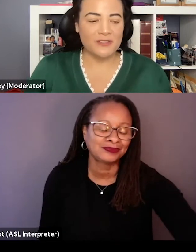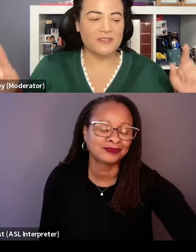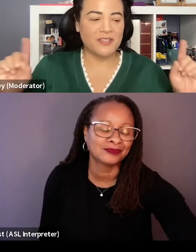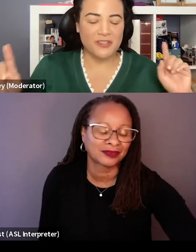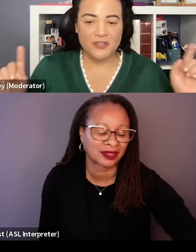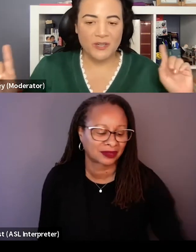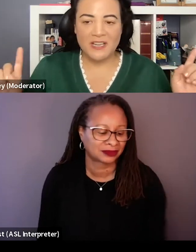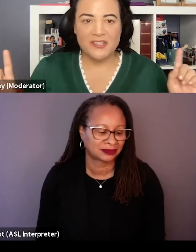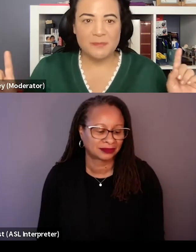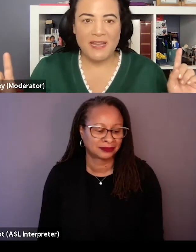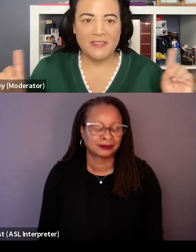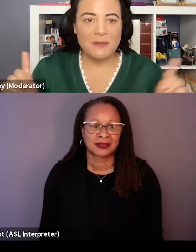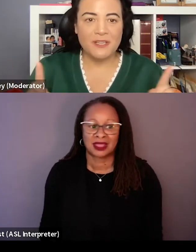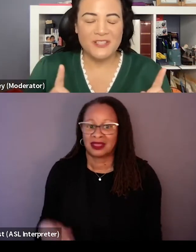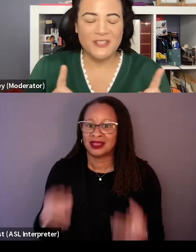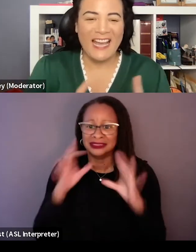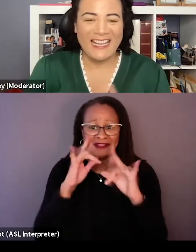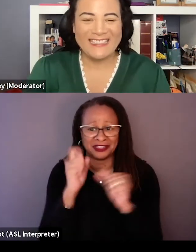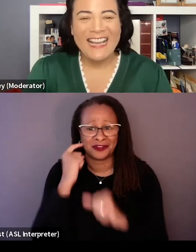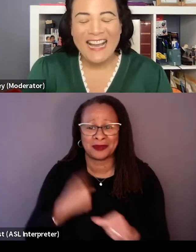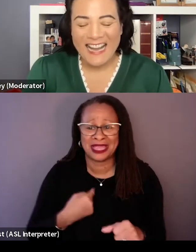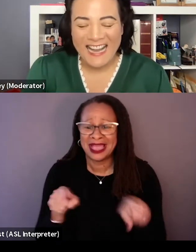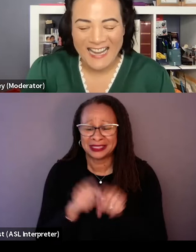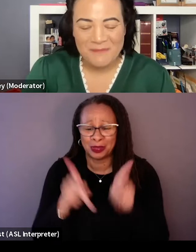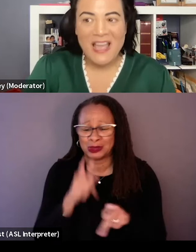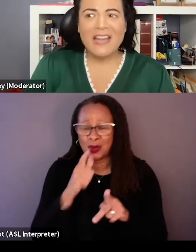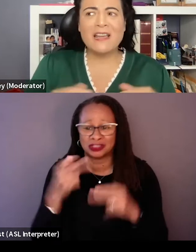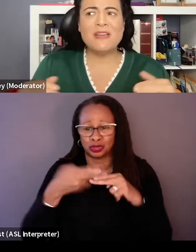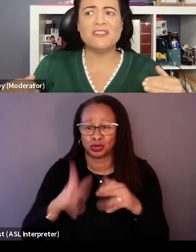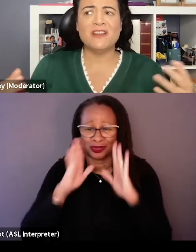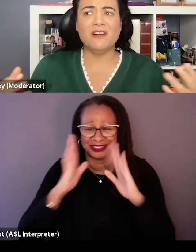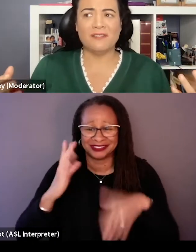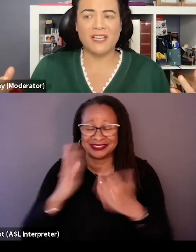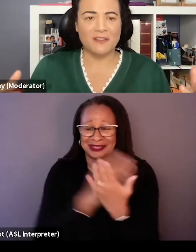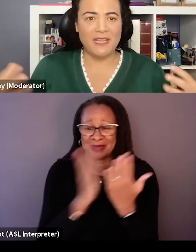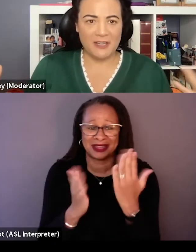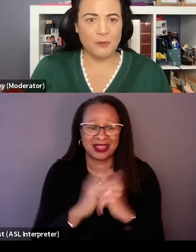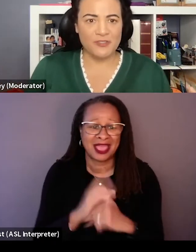who has such a short attention span. I do that and I imagine they all have to kind of be experts